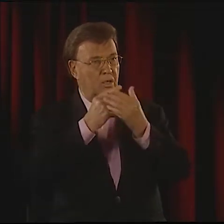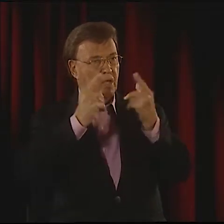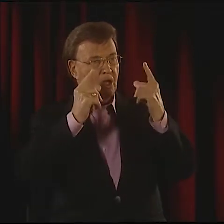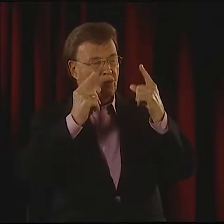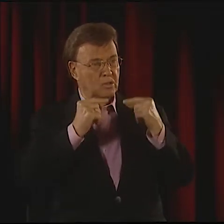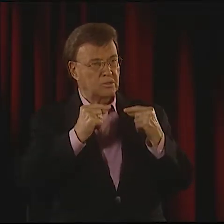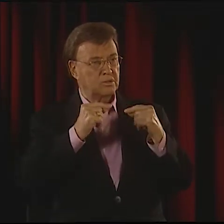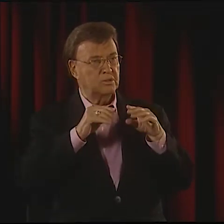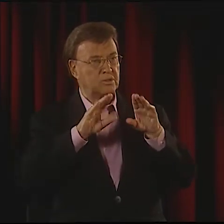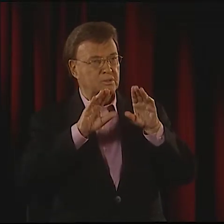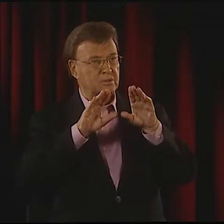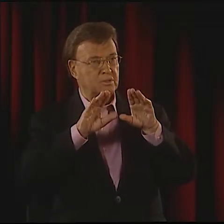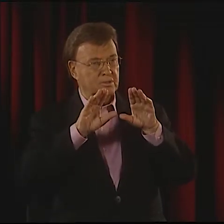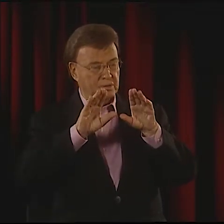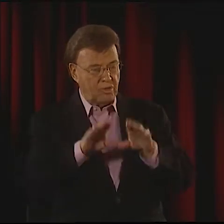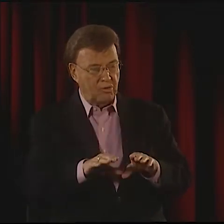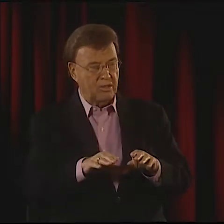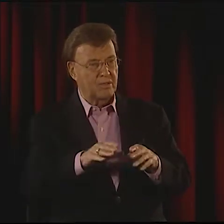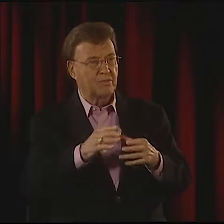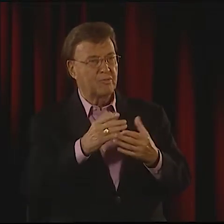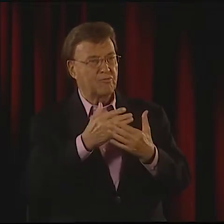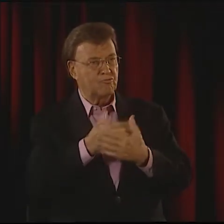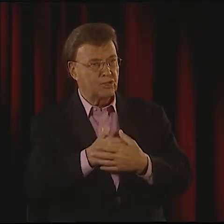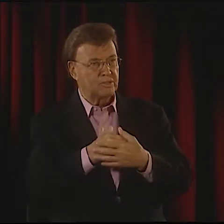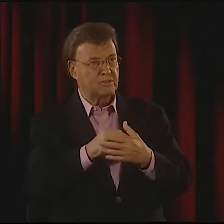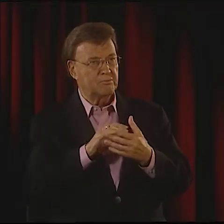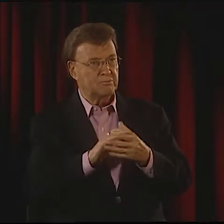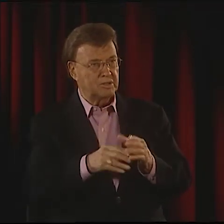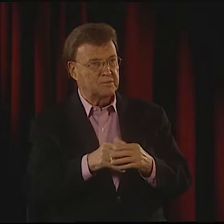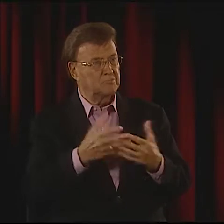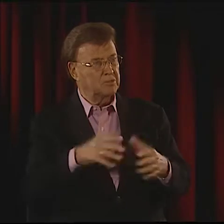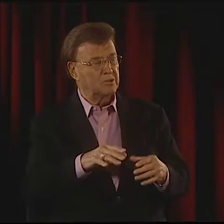ON MY FACE, YOU CAN SEE THAT AND THEN CLOSED EYES,